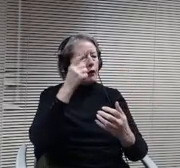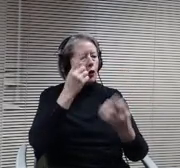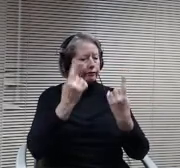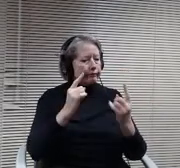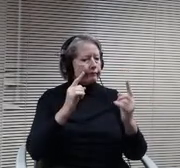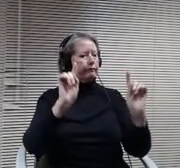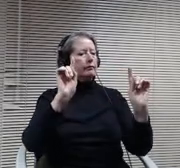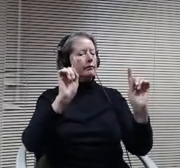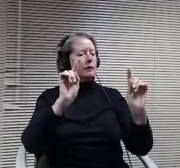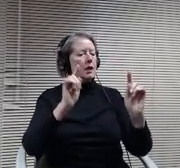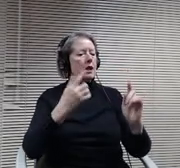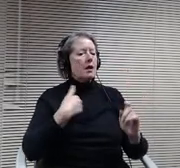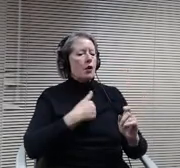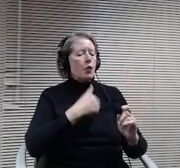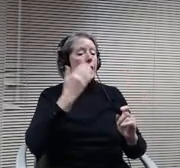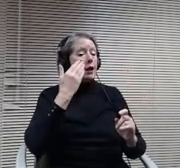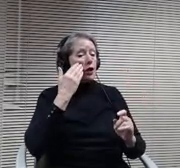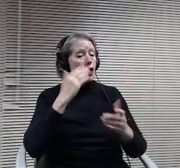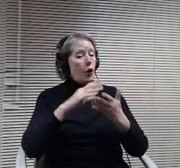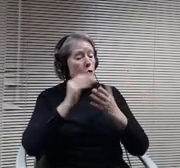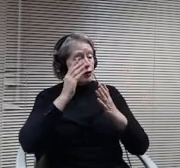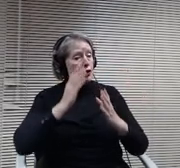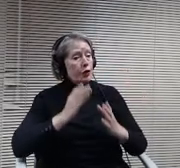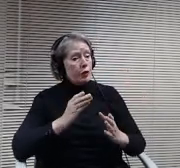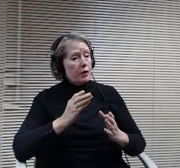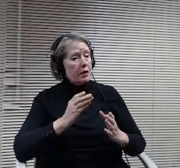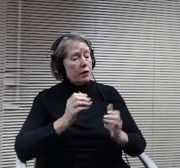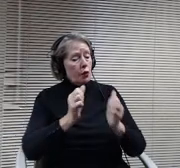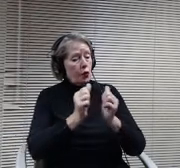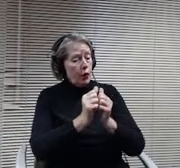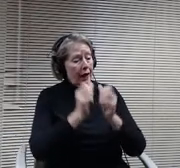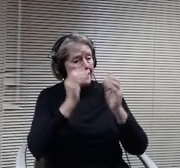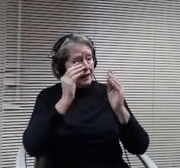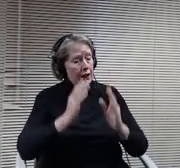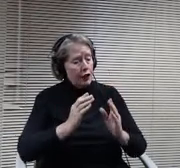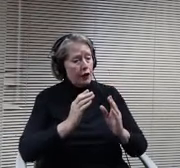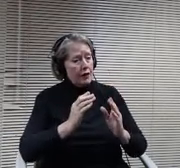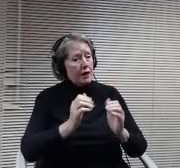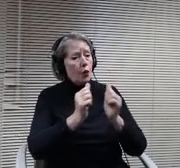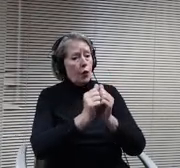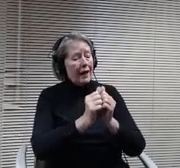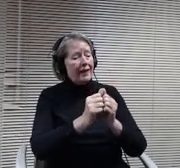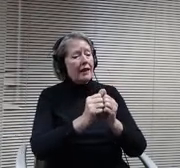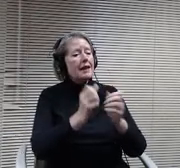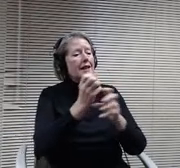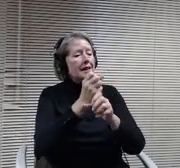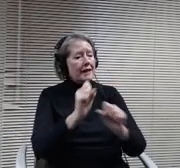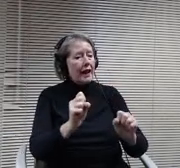teachers in the classroom with all the appropriate safety protocols in place or or what's best for everyone so.